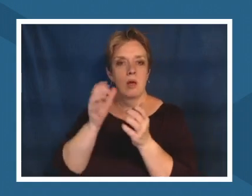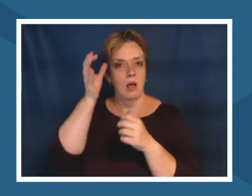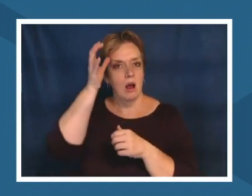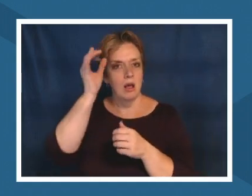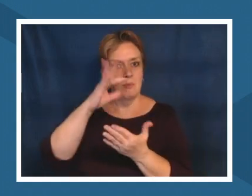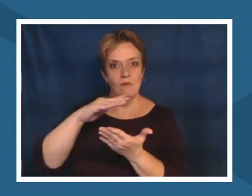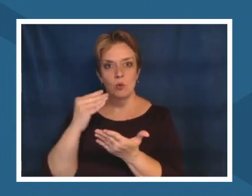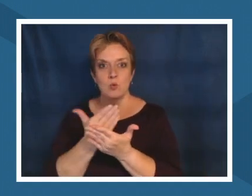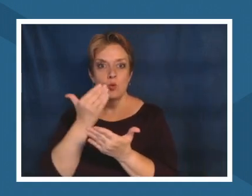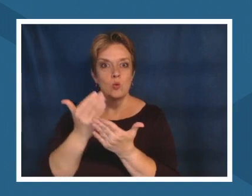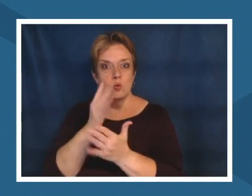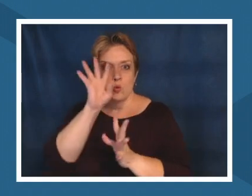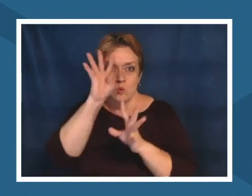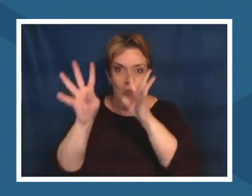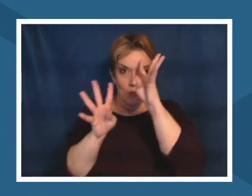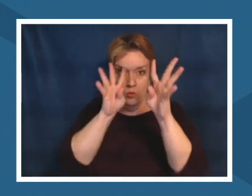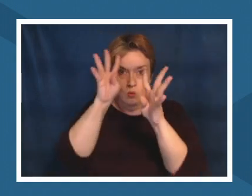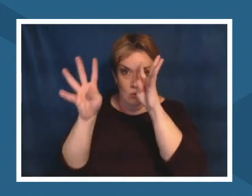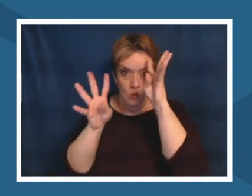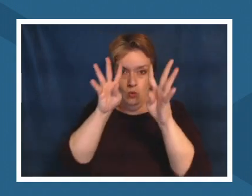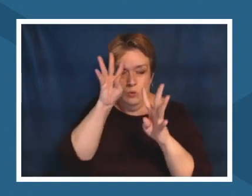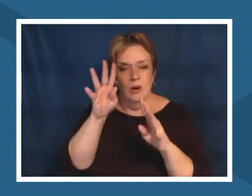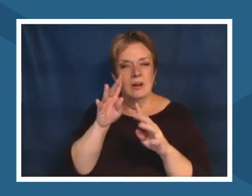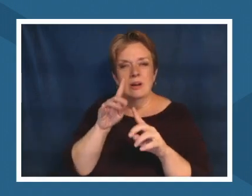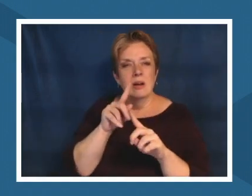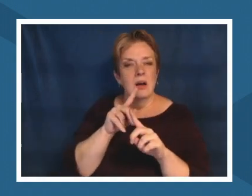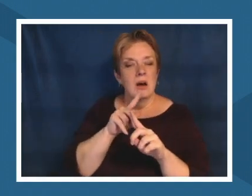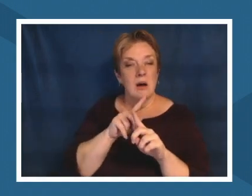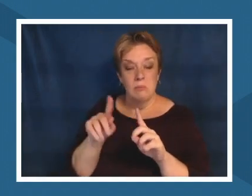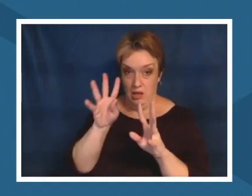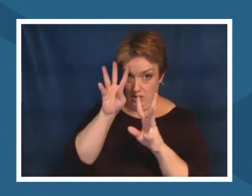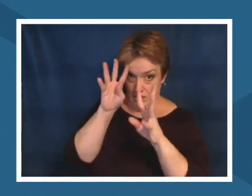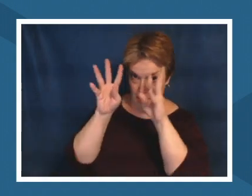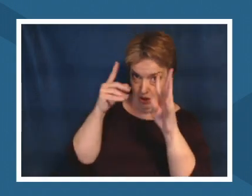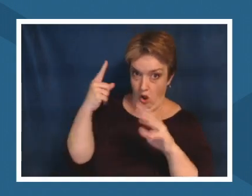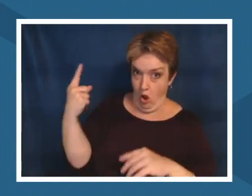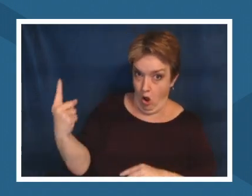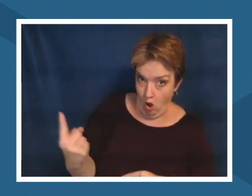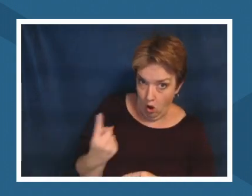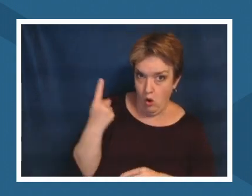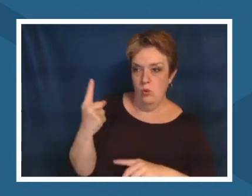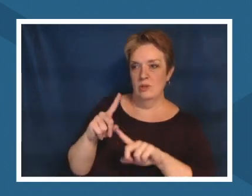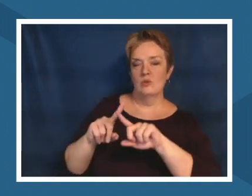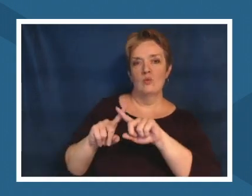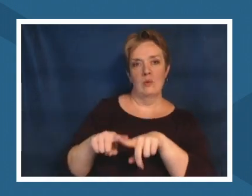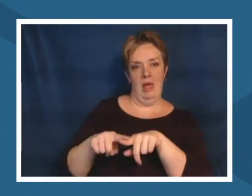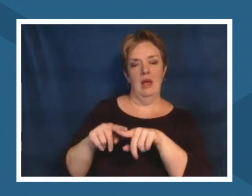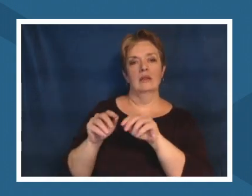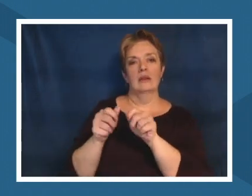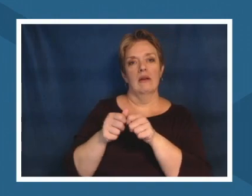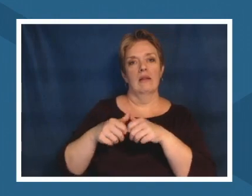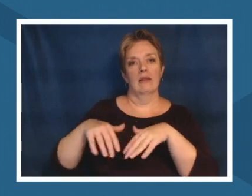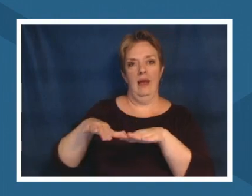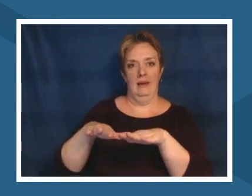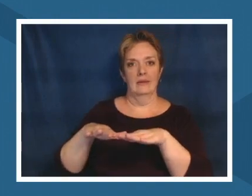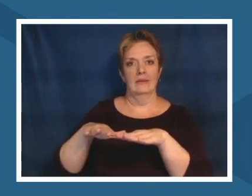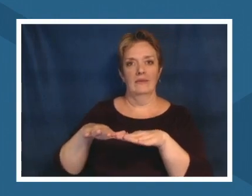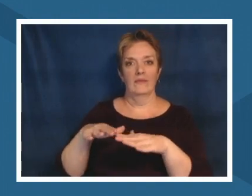persistent on land whatever indigenous community has worked